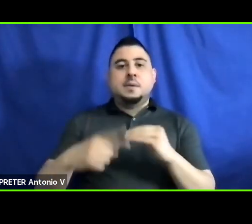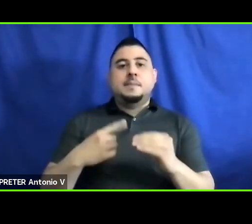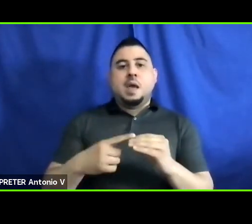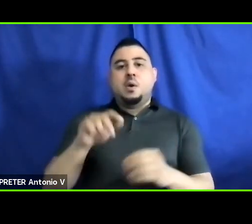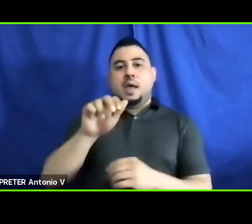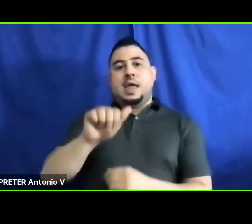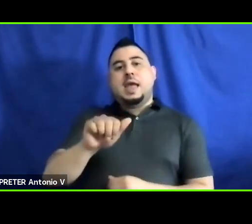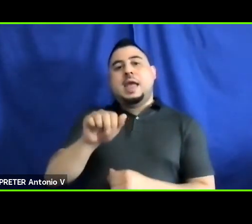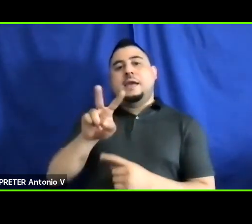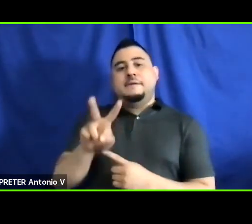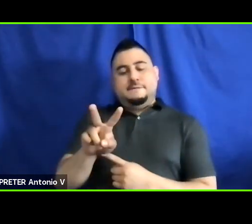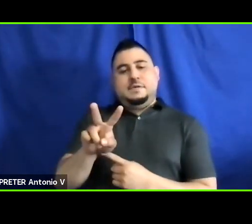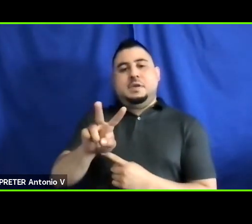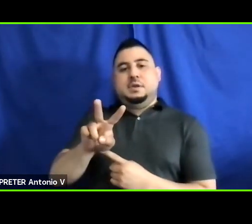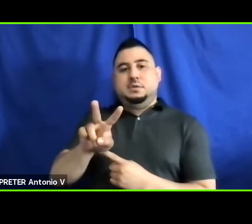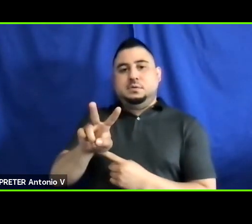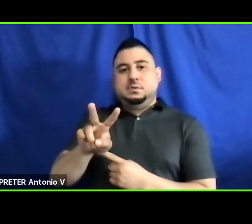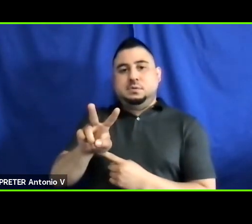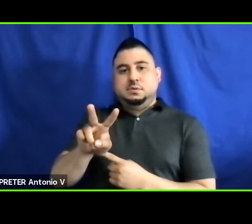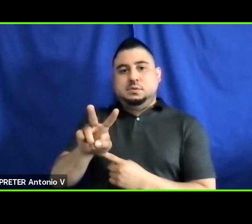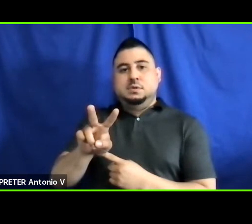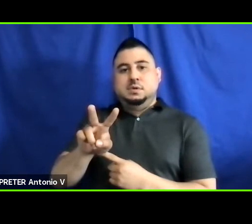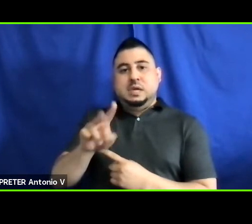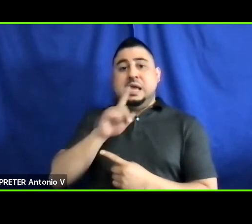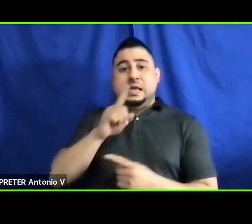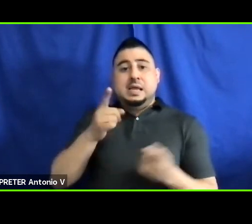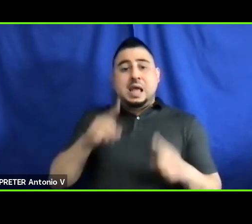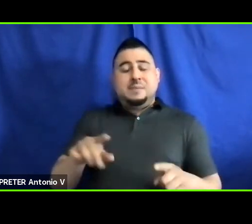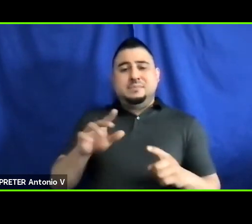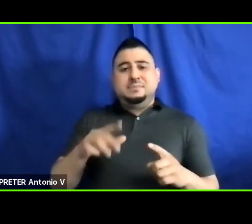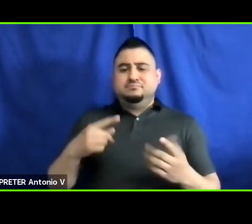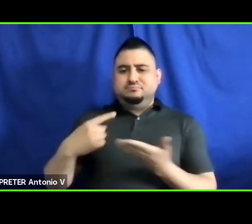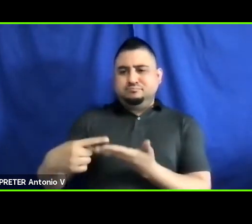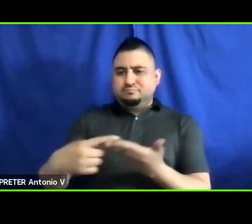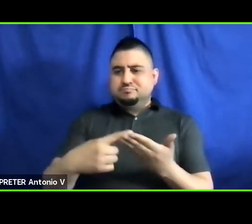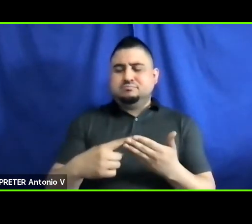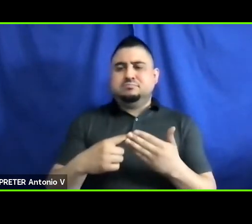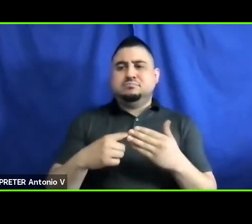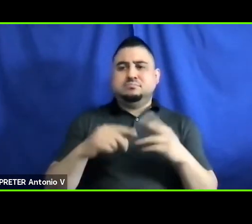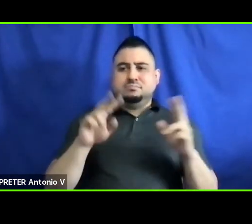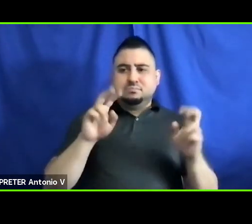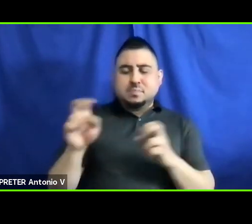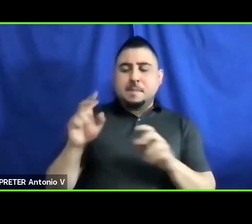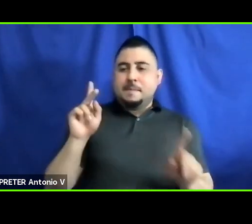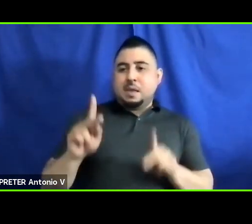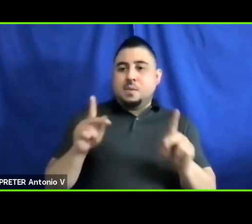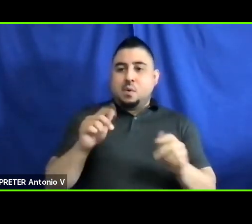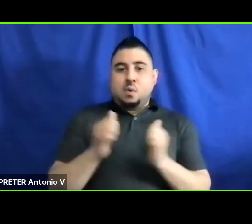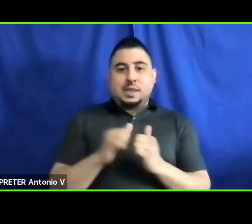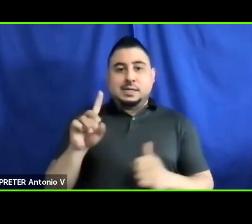vehicle is -- is, is happening all around us. And people with disabilities could potentially